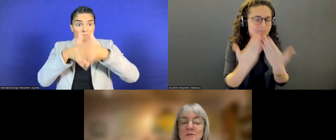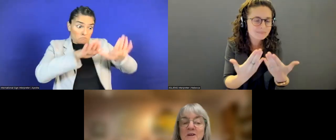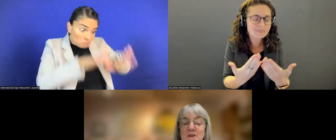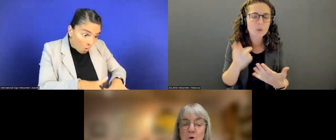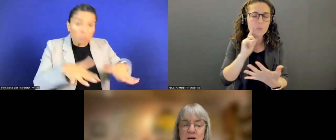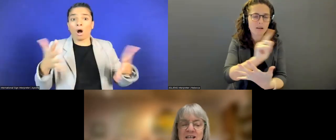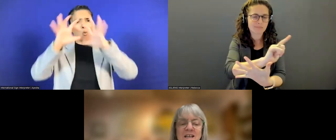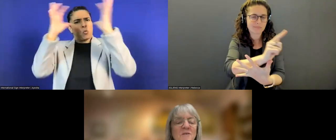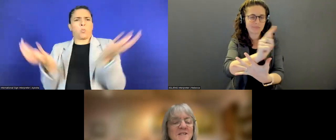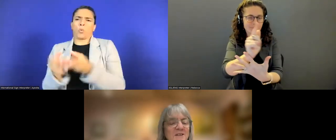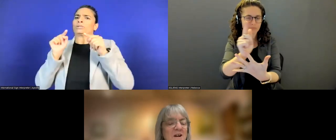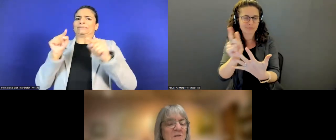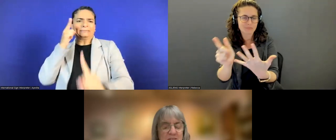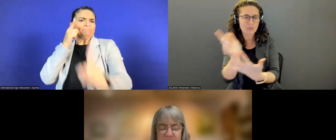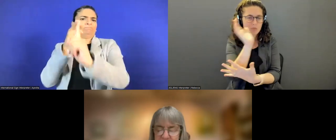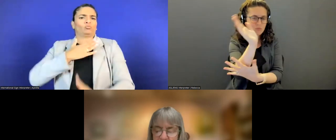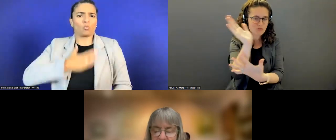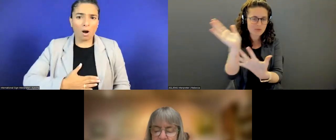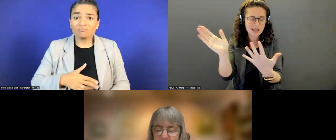both recorded and also with us live.